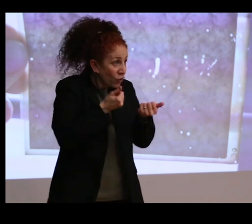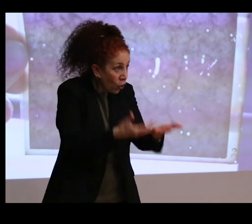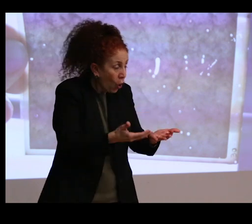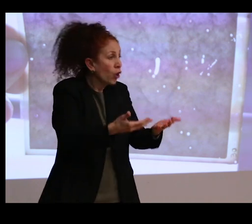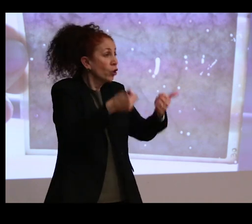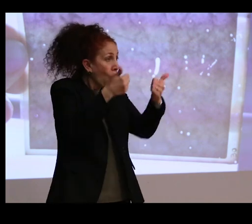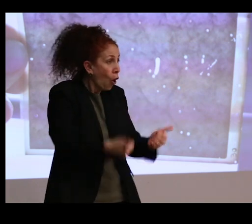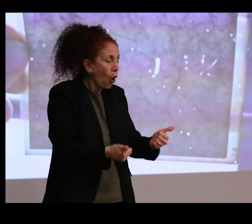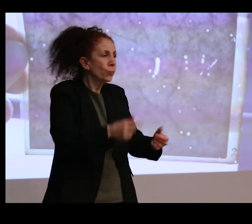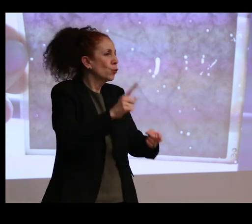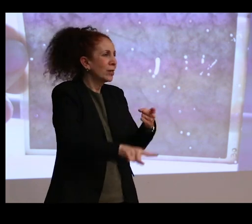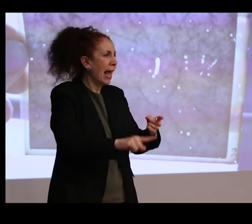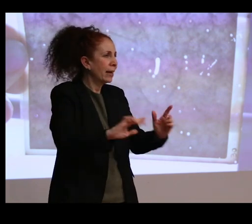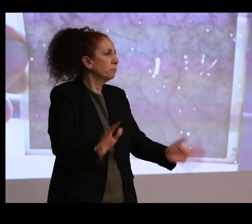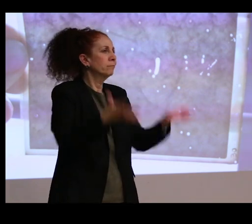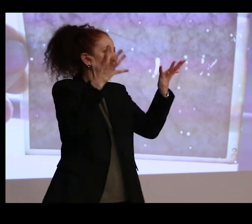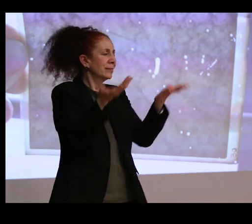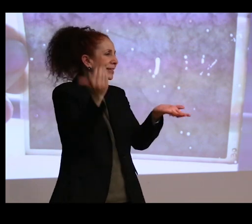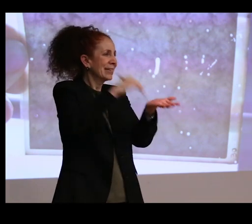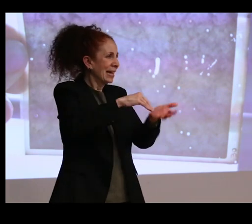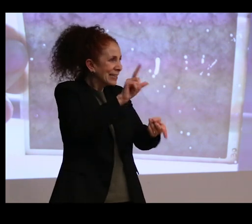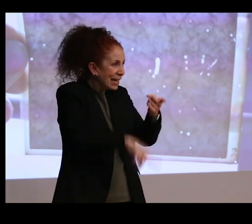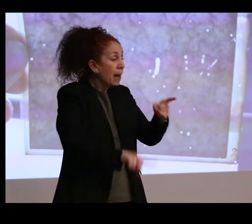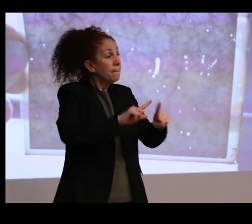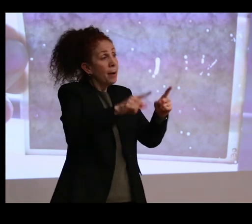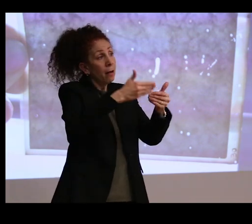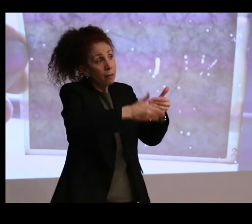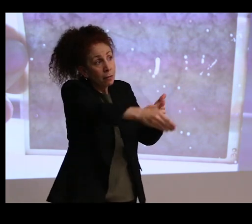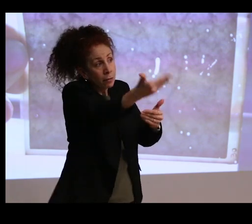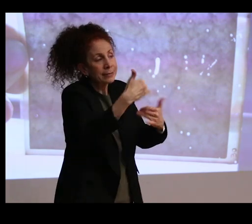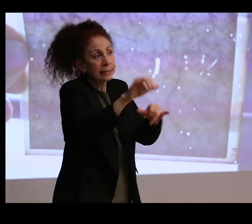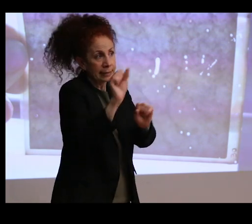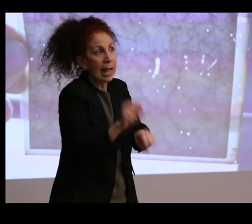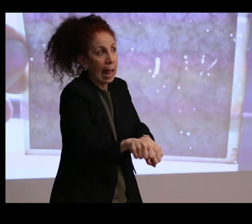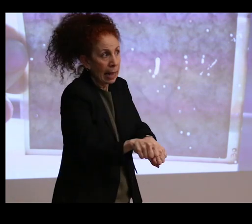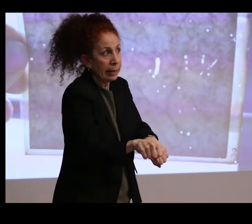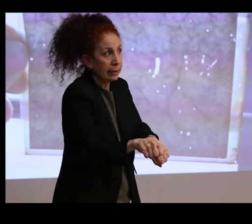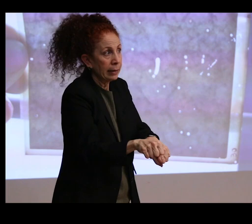But that doesn't mean that there aren't possibilities of moving forward. But I think that really has to be done object